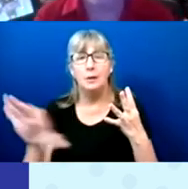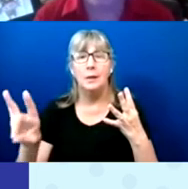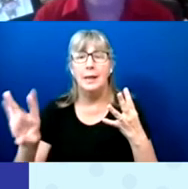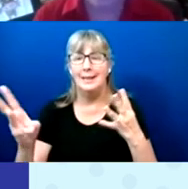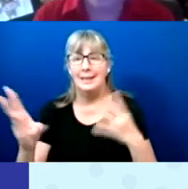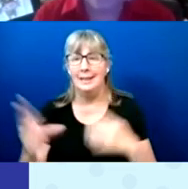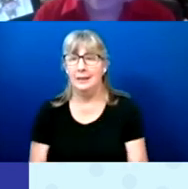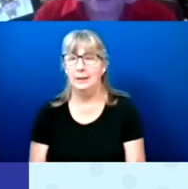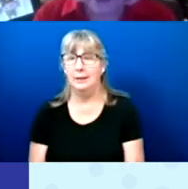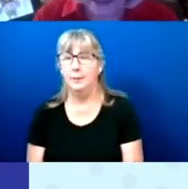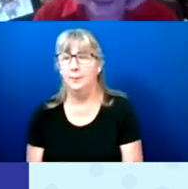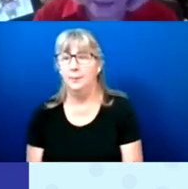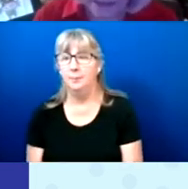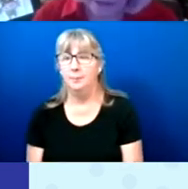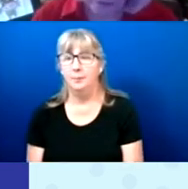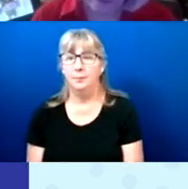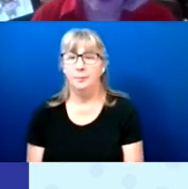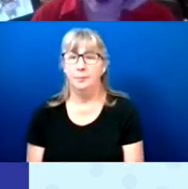And Wisconsin, 86.